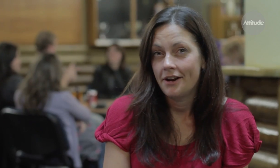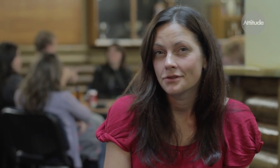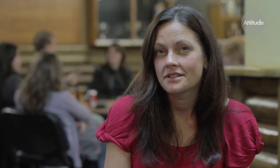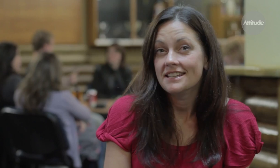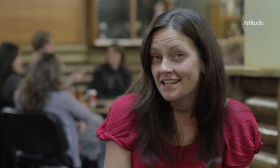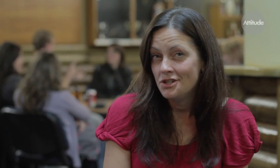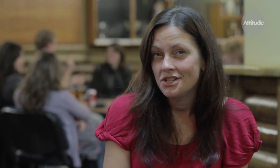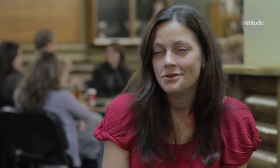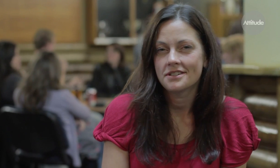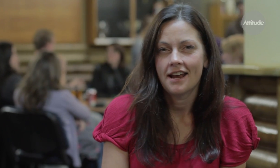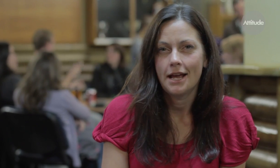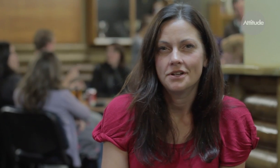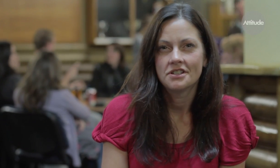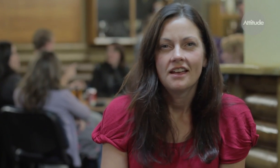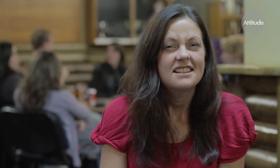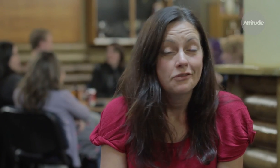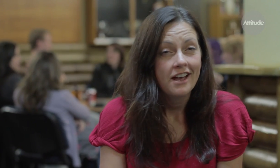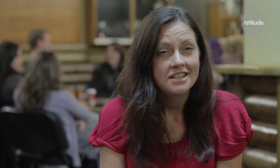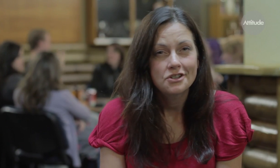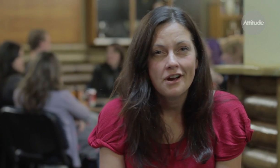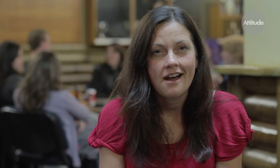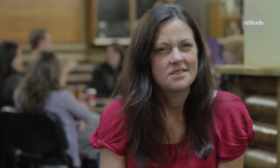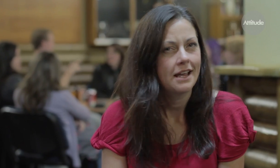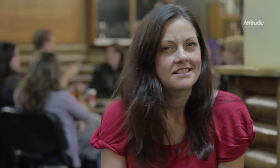But children and adults continued to use sign language it survived underground